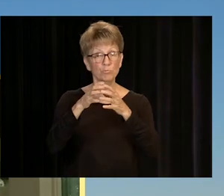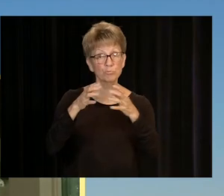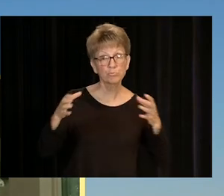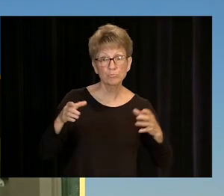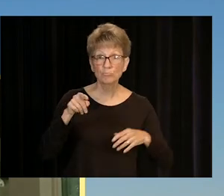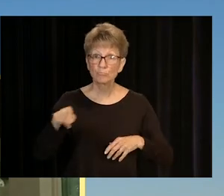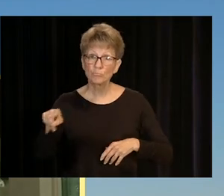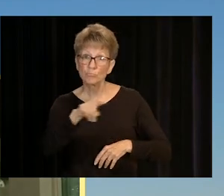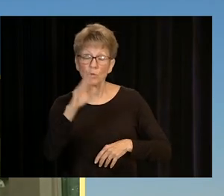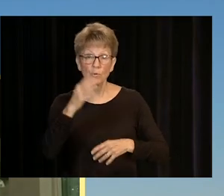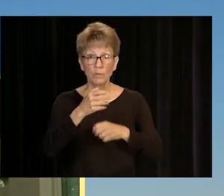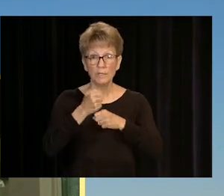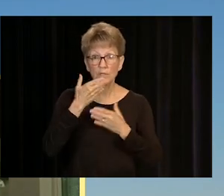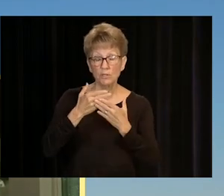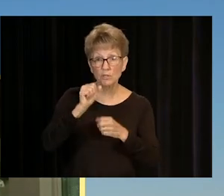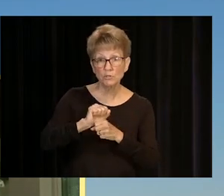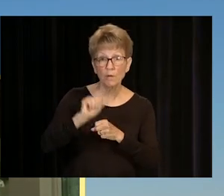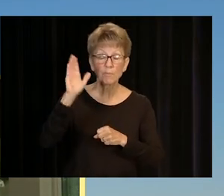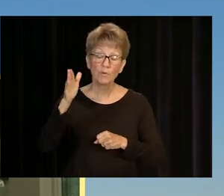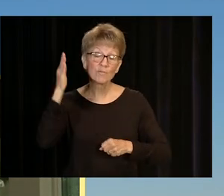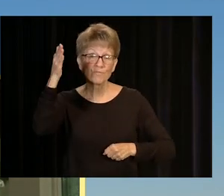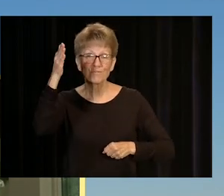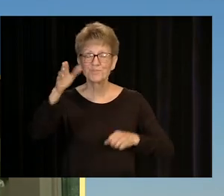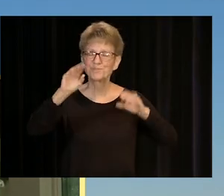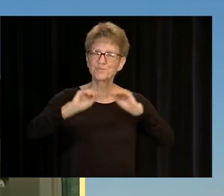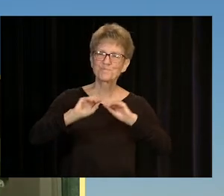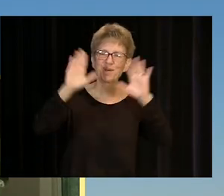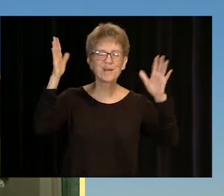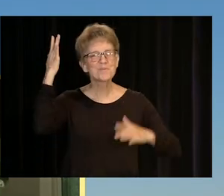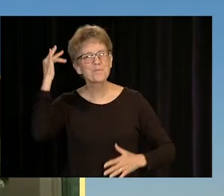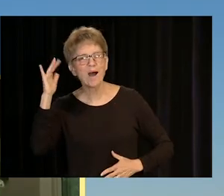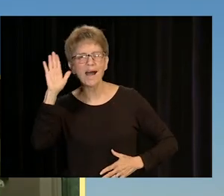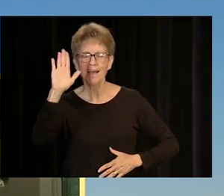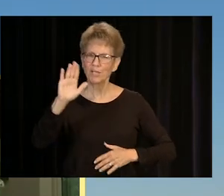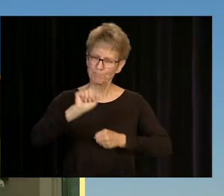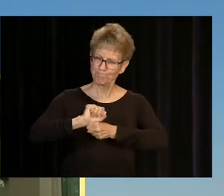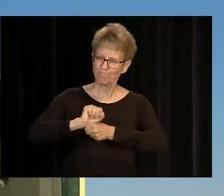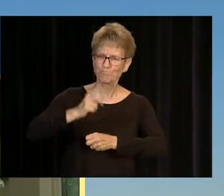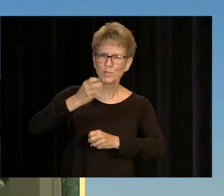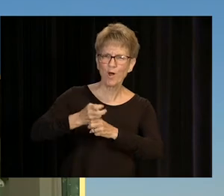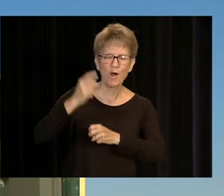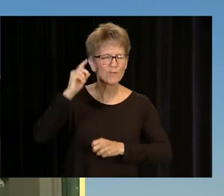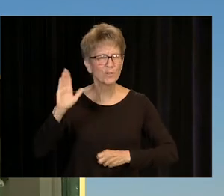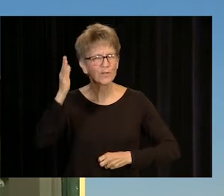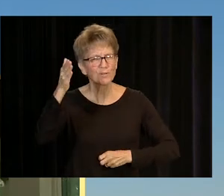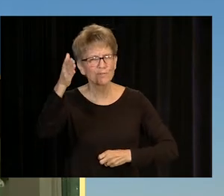YOU WILL GET GOOD JOBS, AND YOUR FUTURE WILL BE BRIGHT BECAUSE OF THE COMMITMENT THAT YOU'VE MADE TO YOUR FUTURE